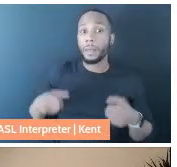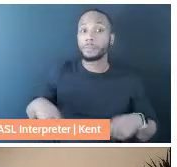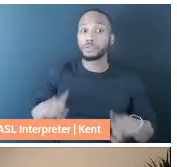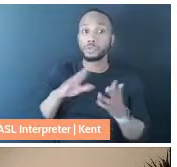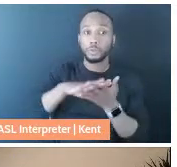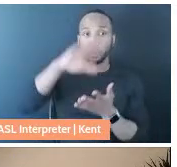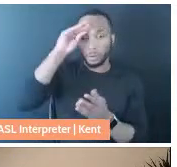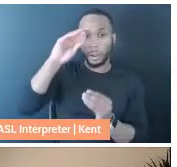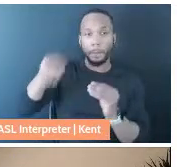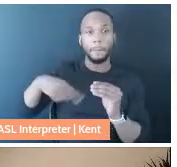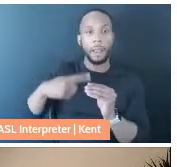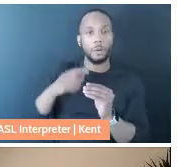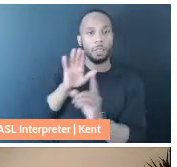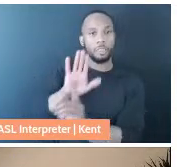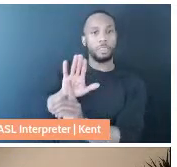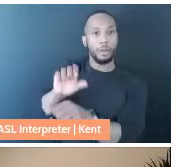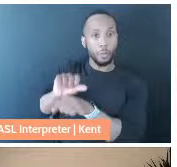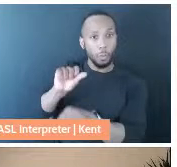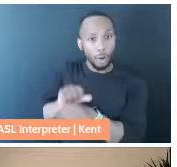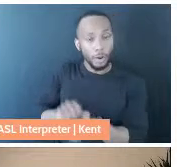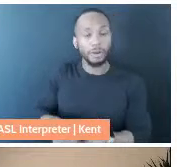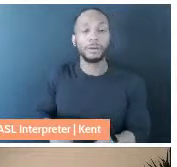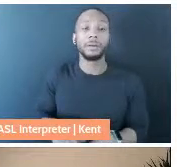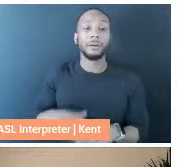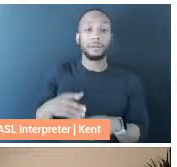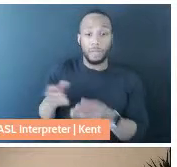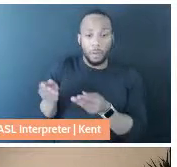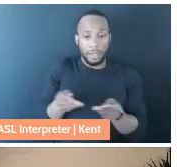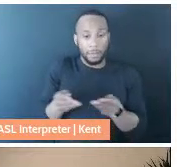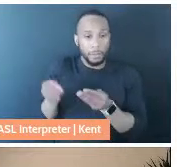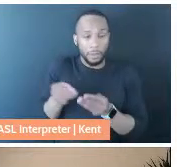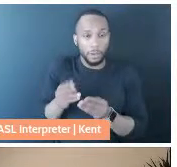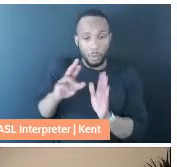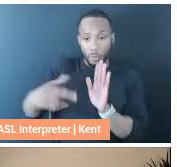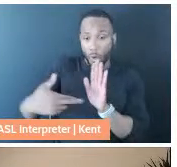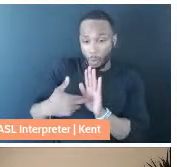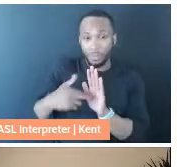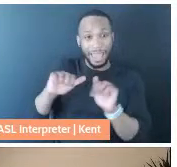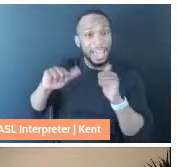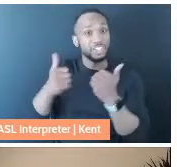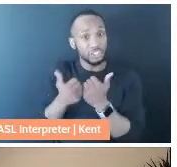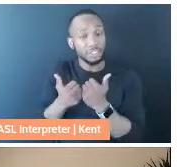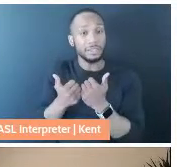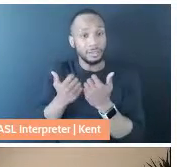work, to learn about the intermediary role that agencies can play and how their ability to make